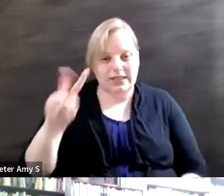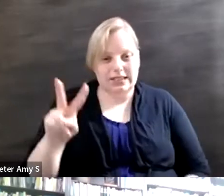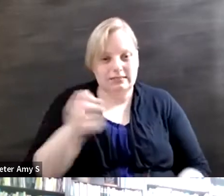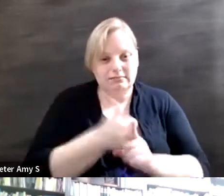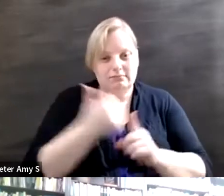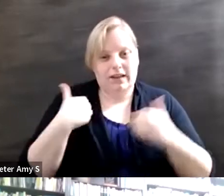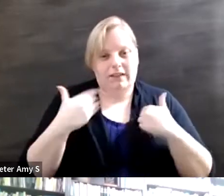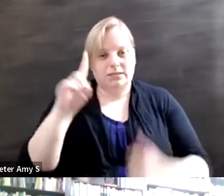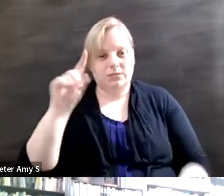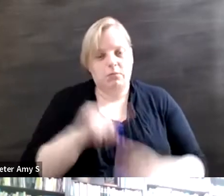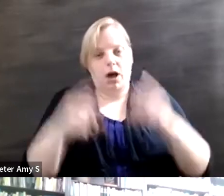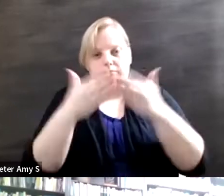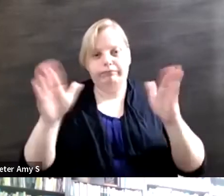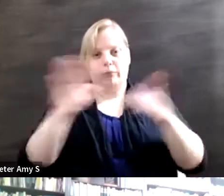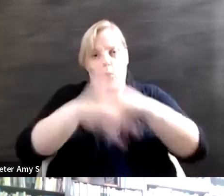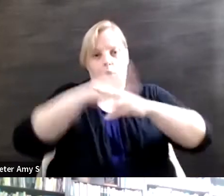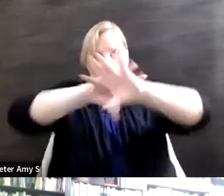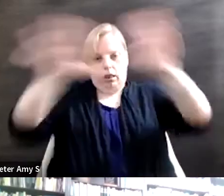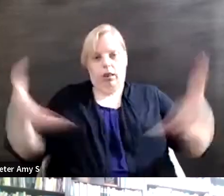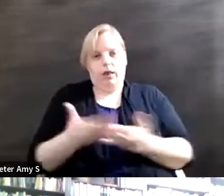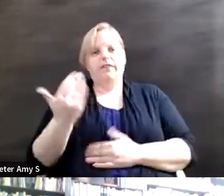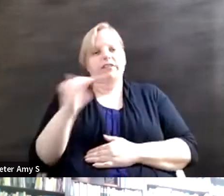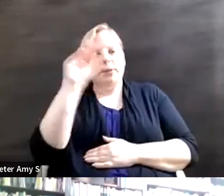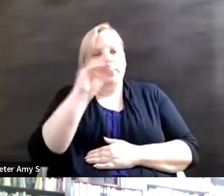but yet worldwide we have fifteen percent of our population living with one, and in that